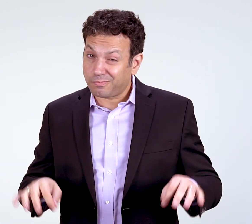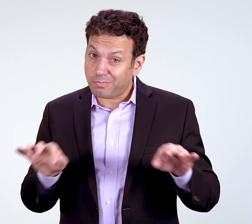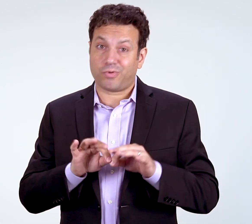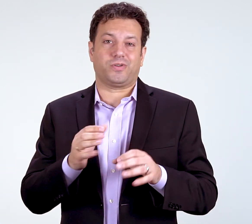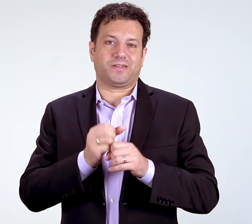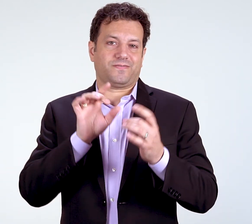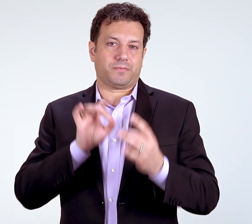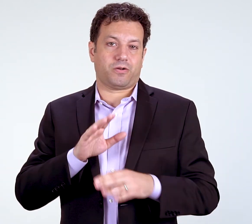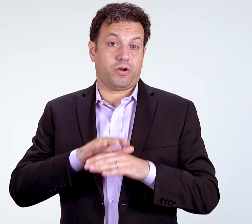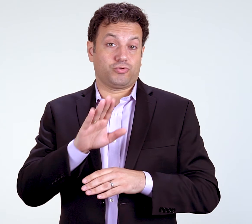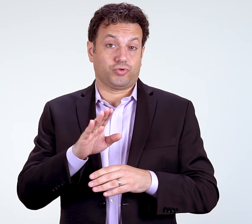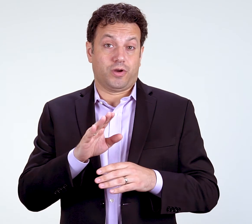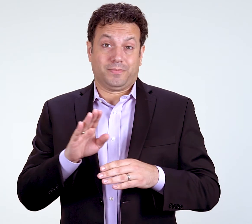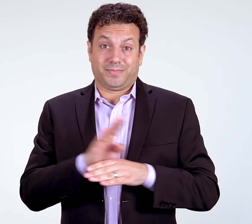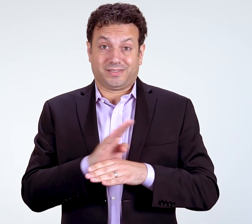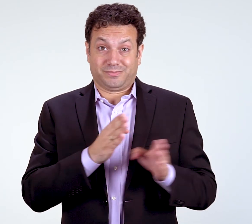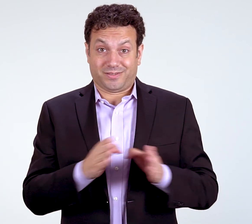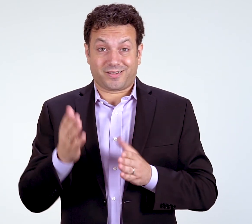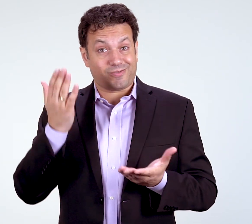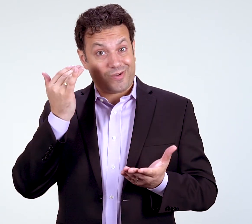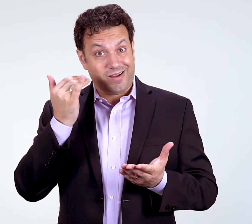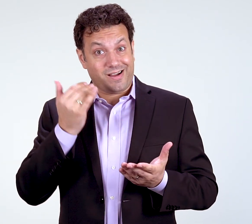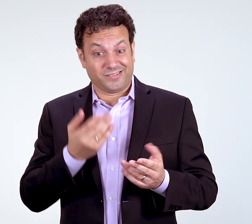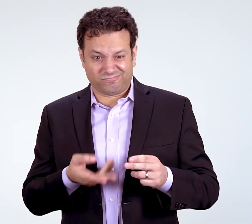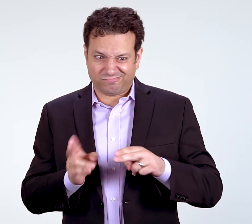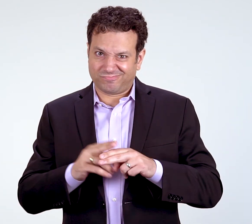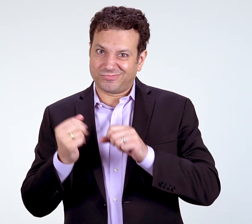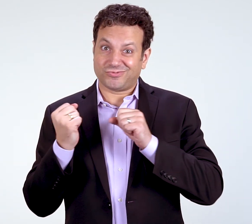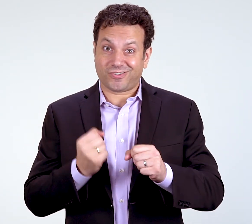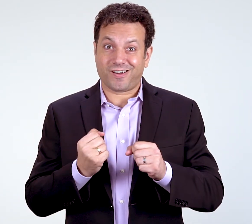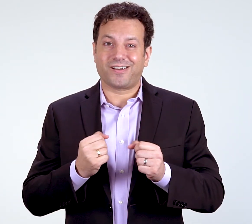It's important that you get feedback on your business plan to make it strong